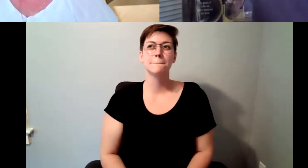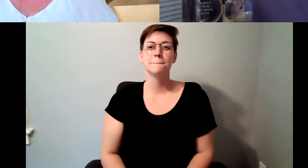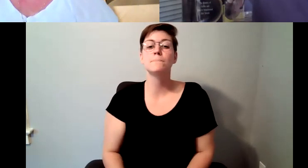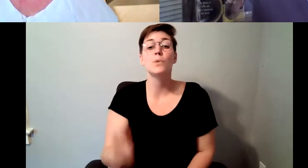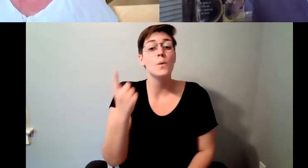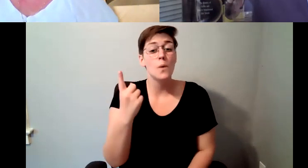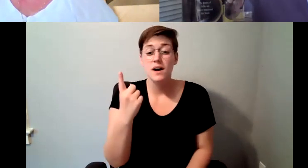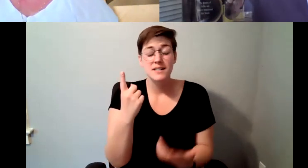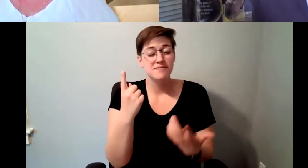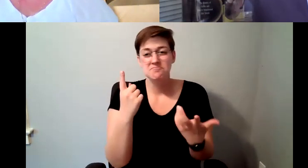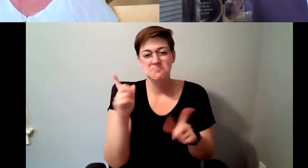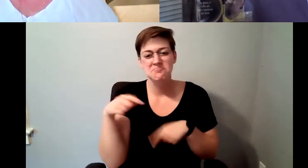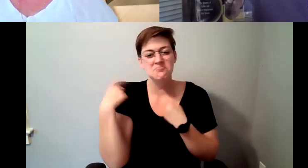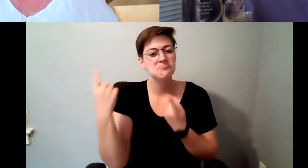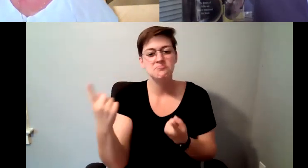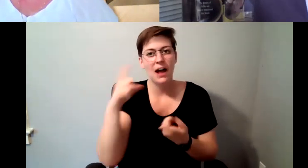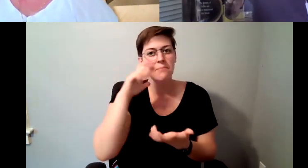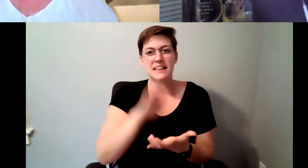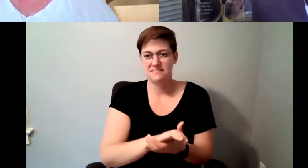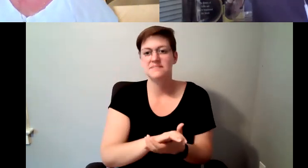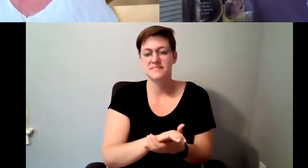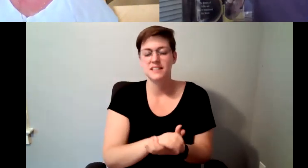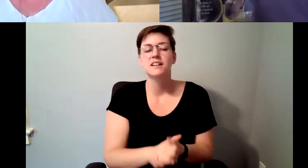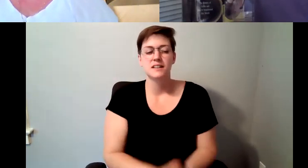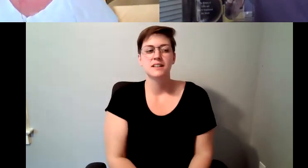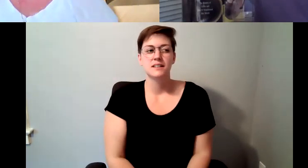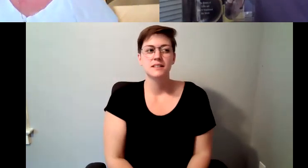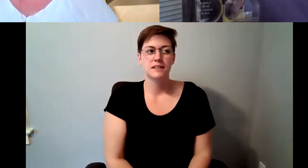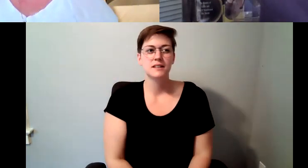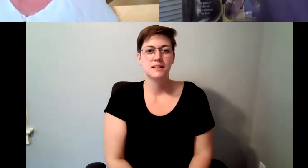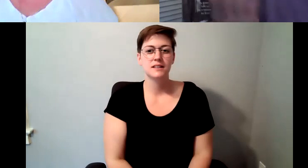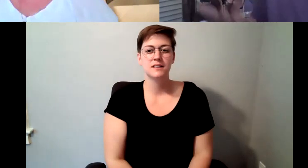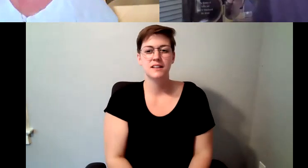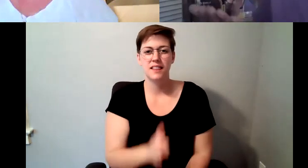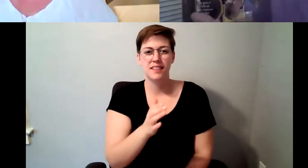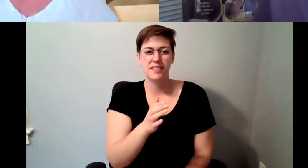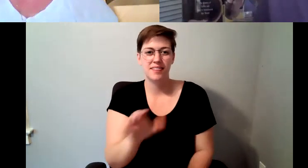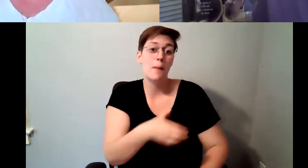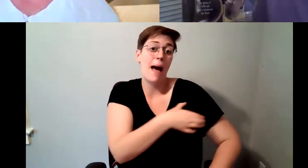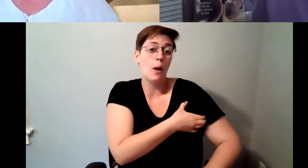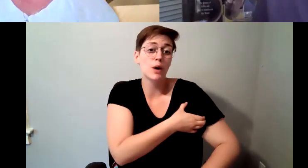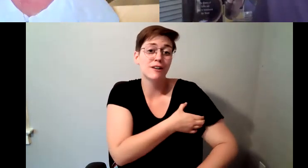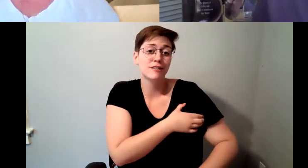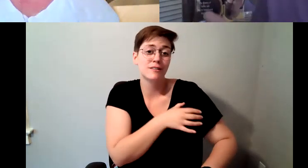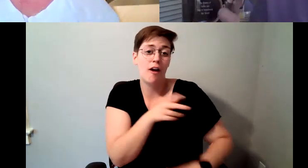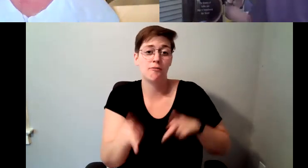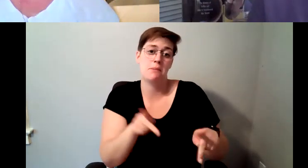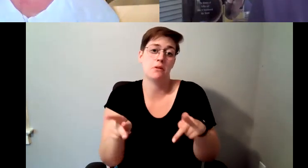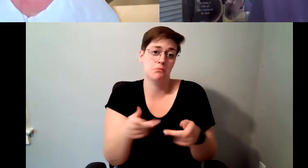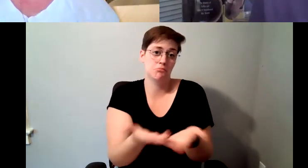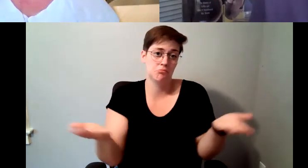D. Major Cohen: Was the power of of the people in the business, no matter who you're going